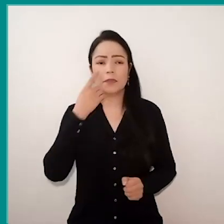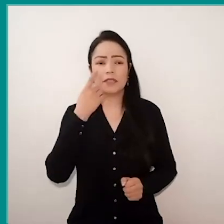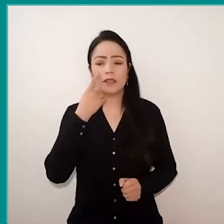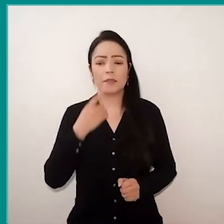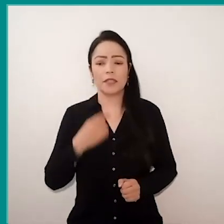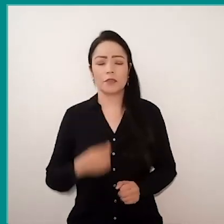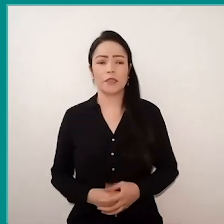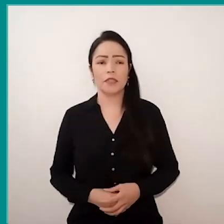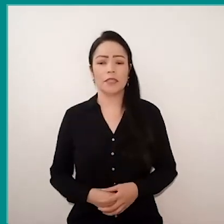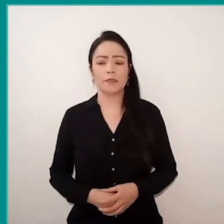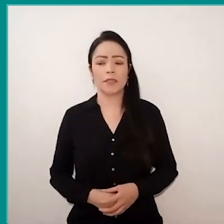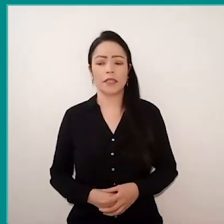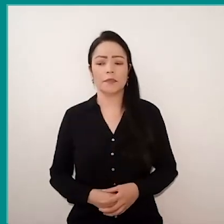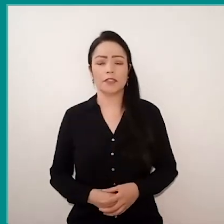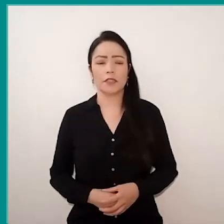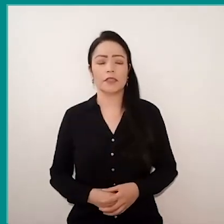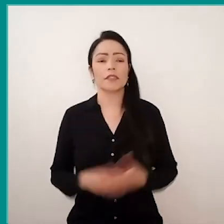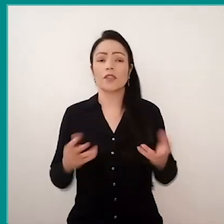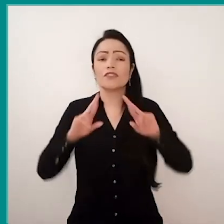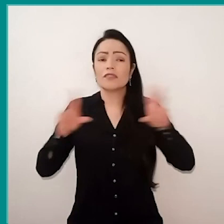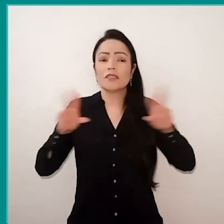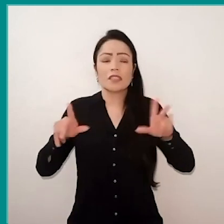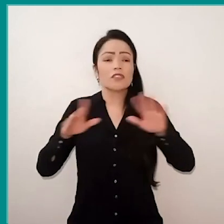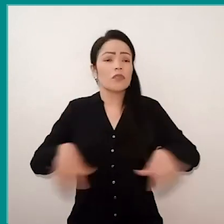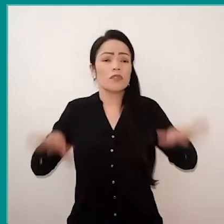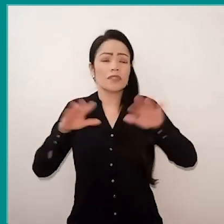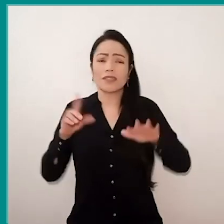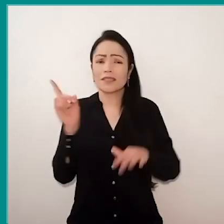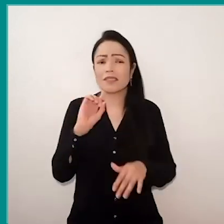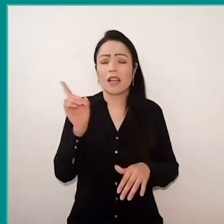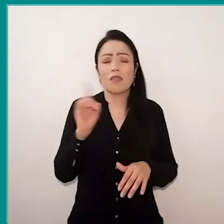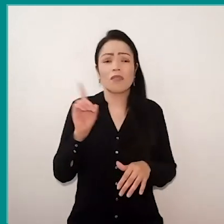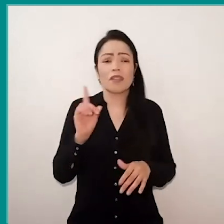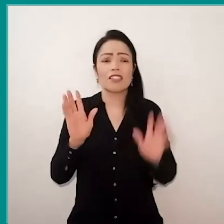And it was no different for us, although we have the resources for it,